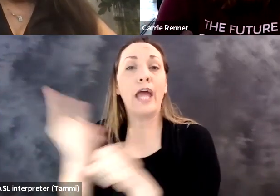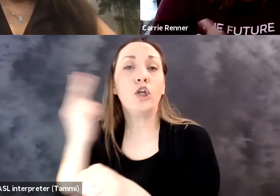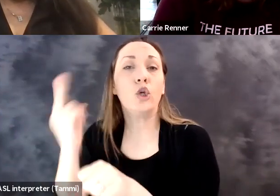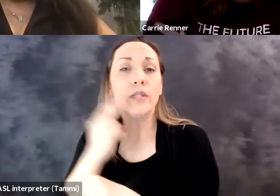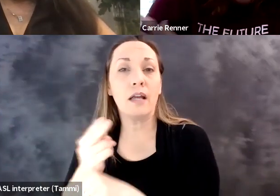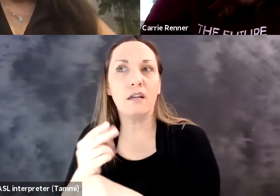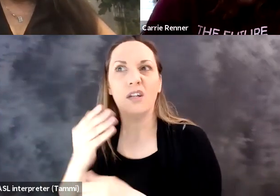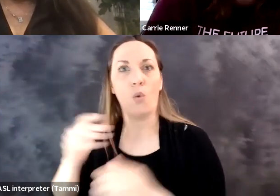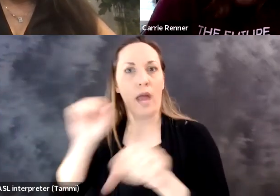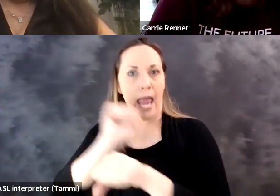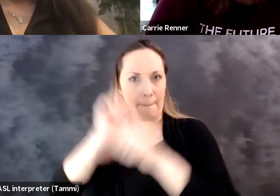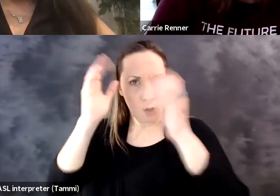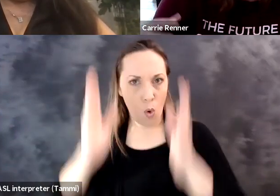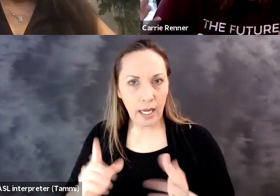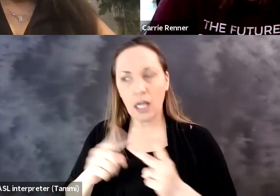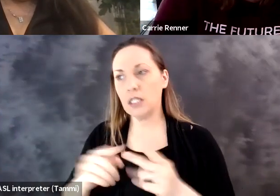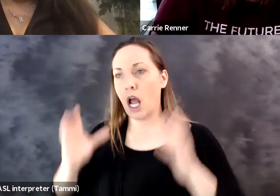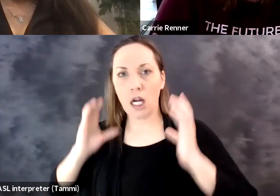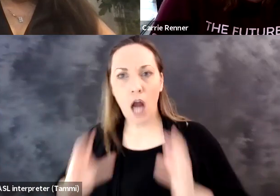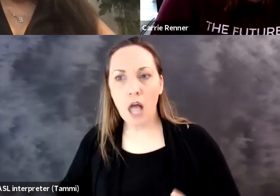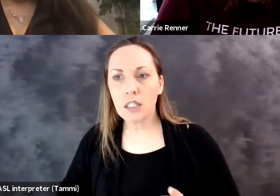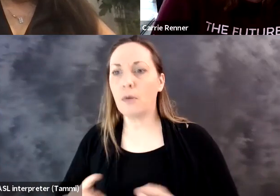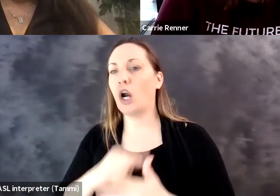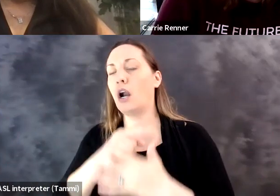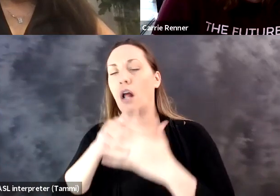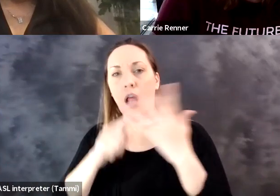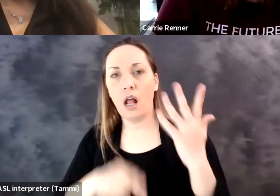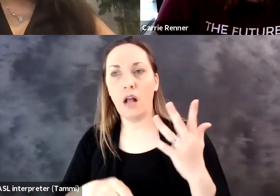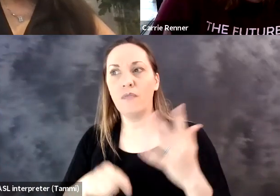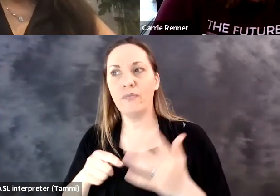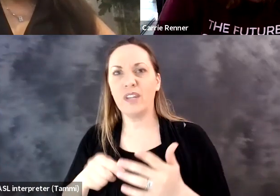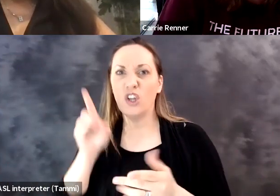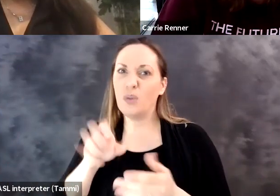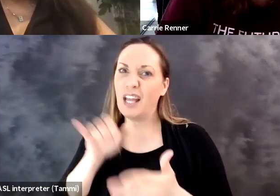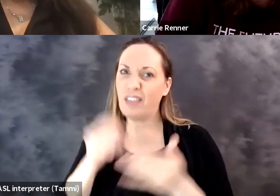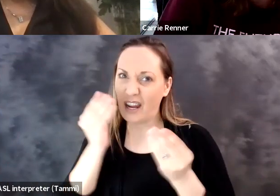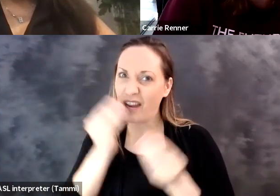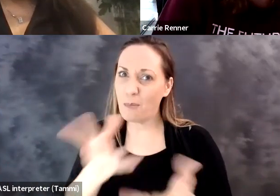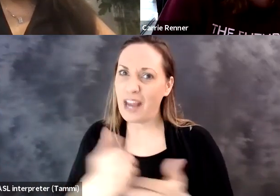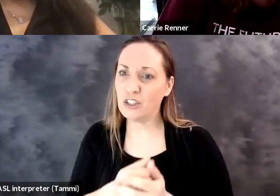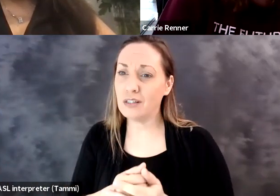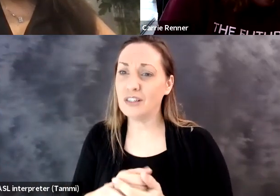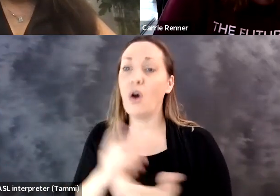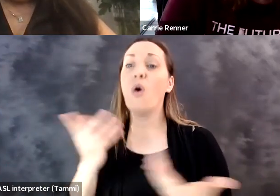And then just listening to your -- if you're not listening to your user base,